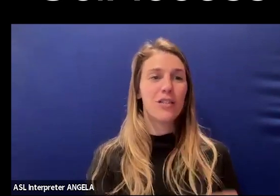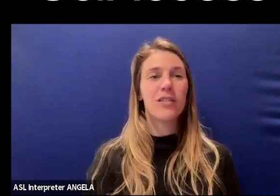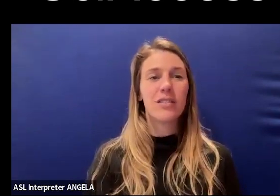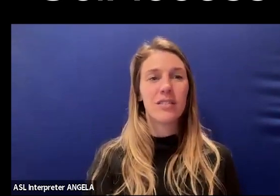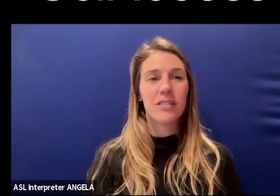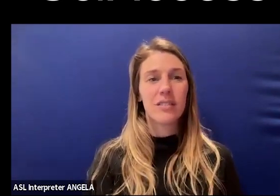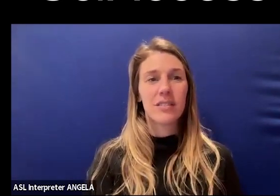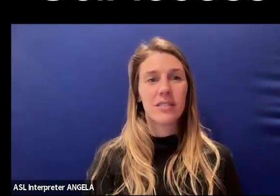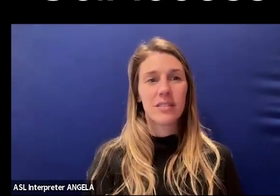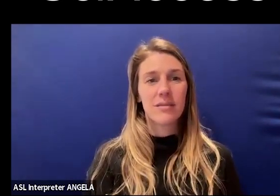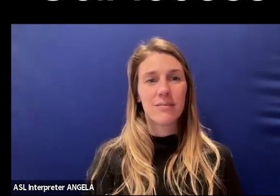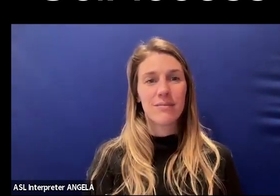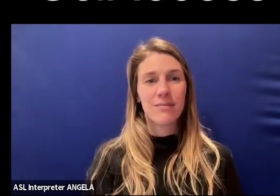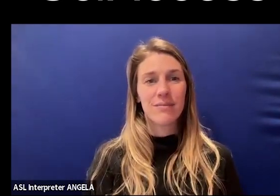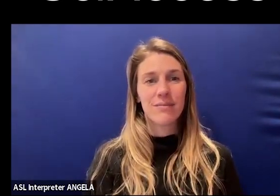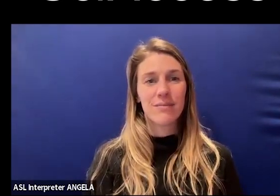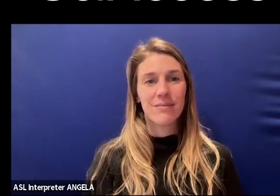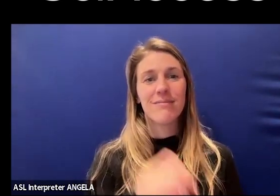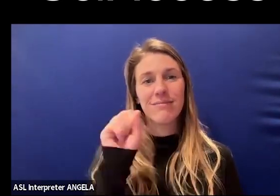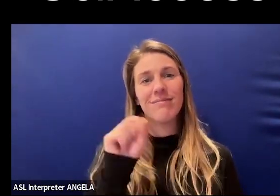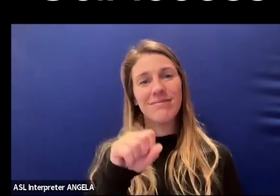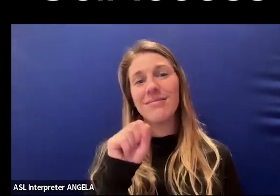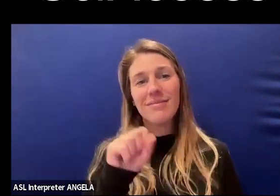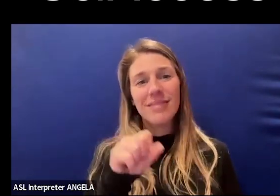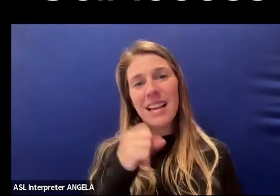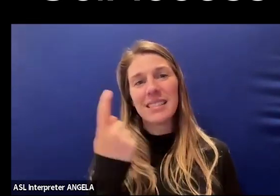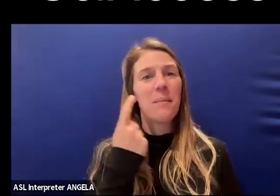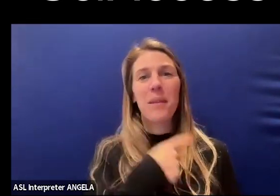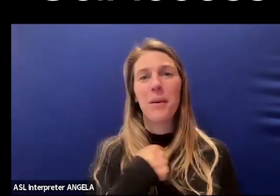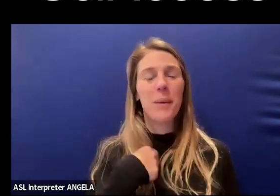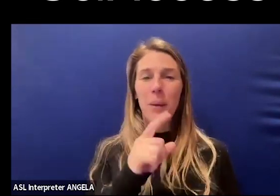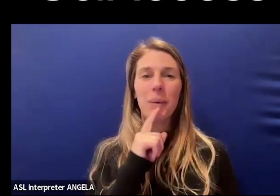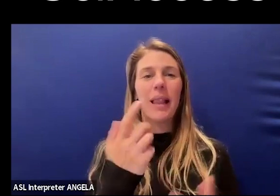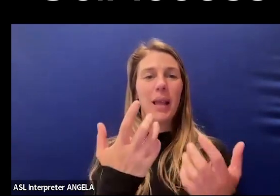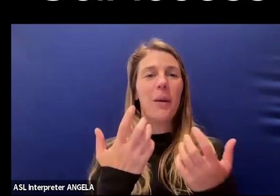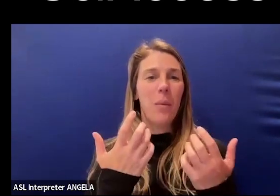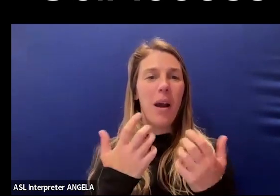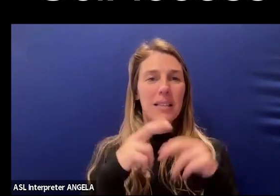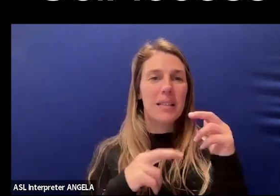and it's something that we definitely want to build and to grow.